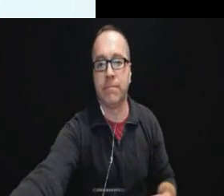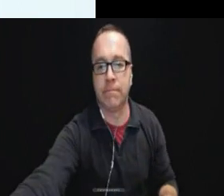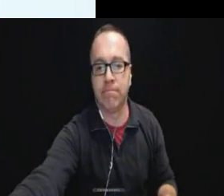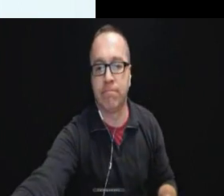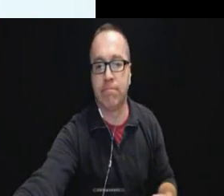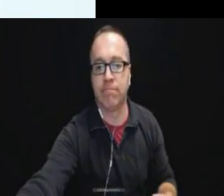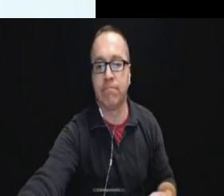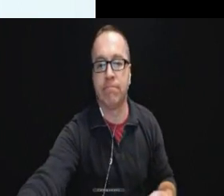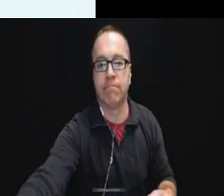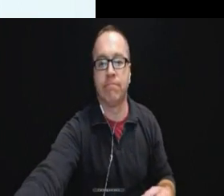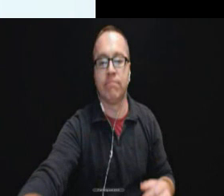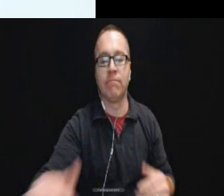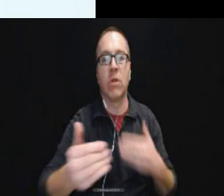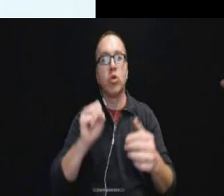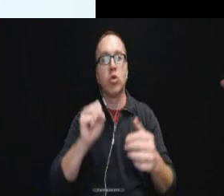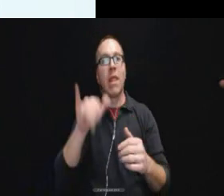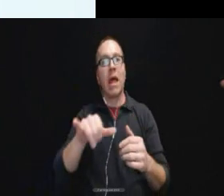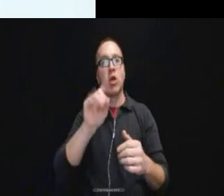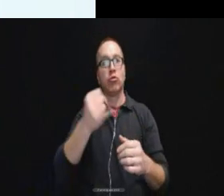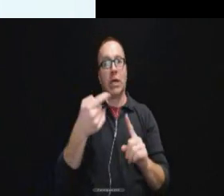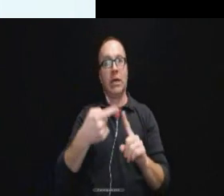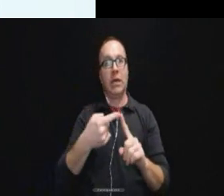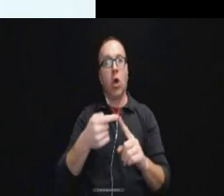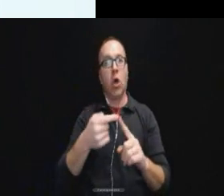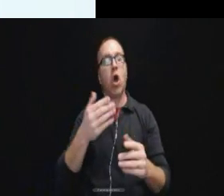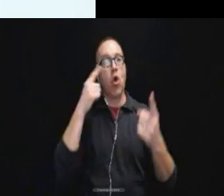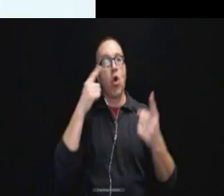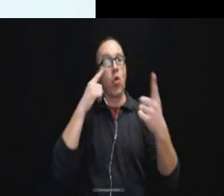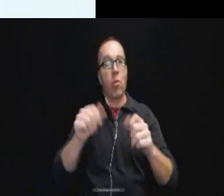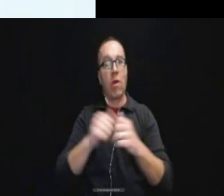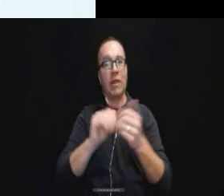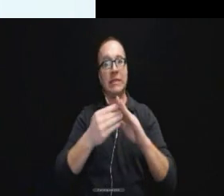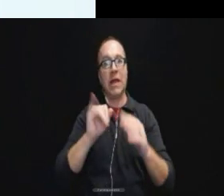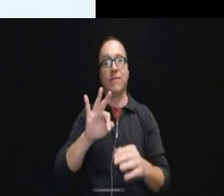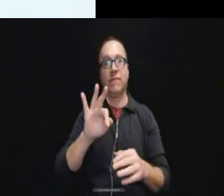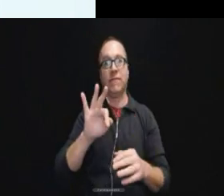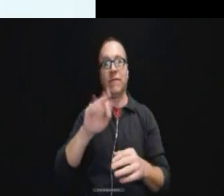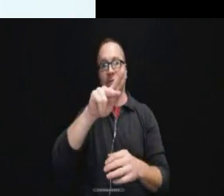And so the Department of Justice's agreement with the city of Philadelphia police department